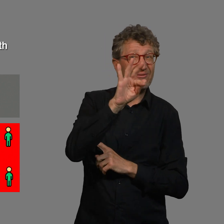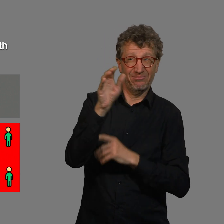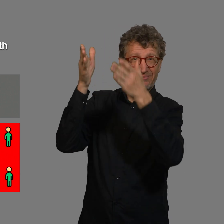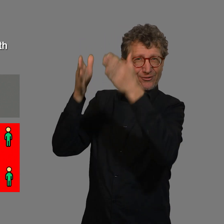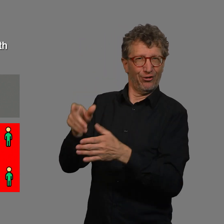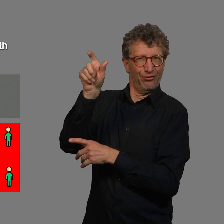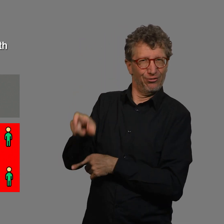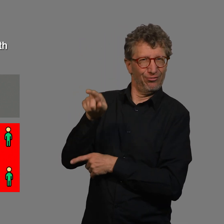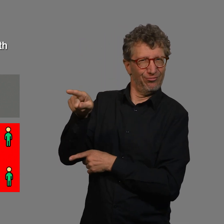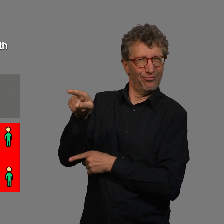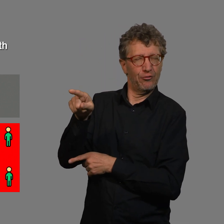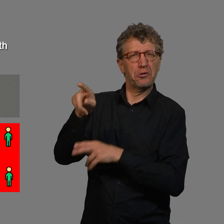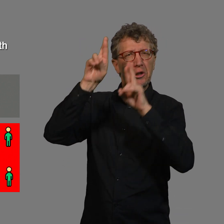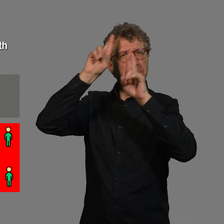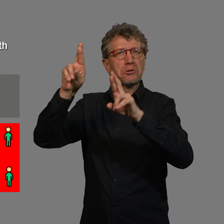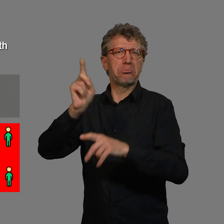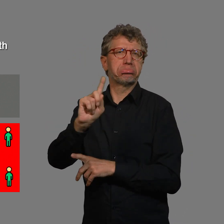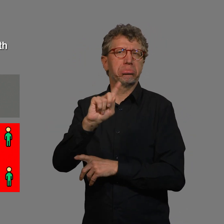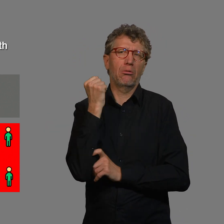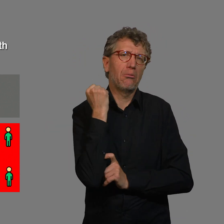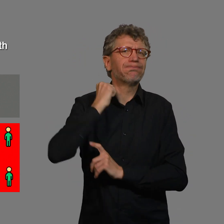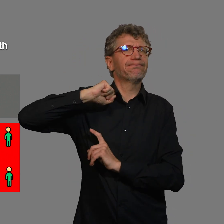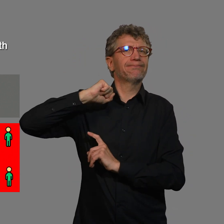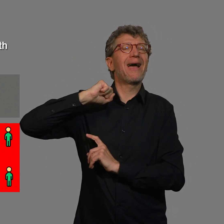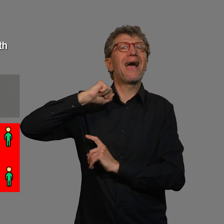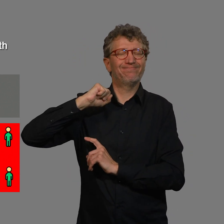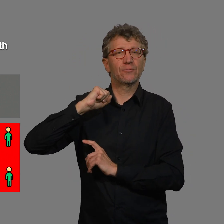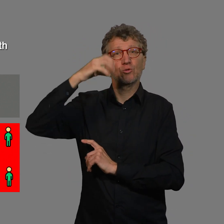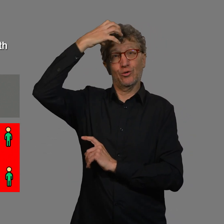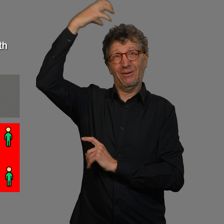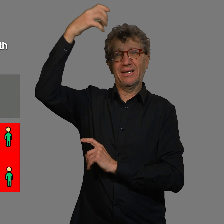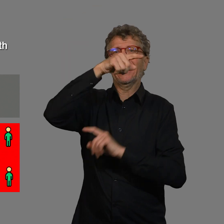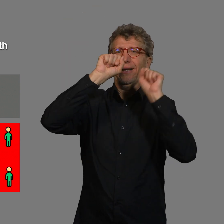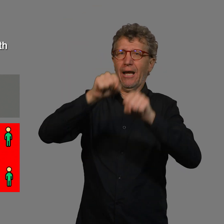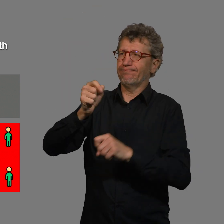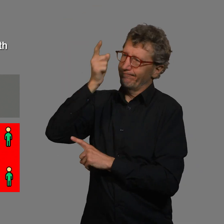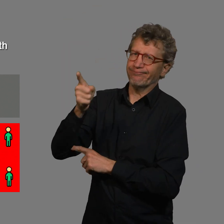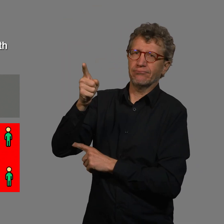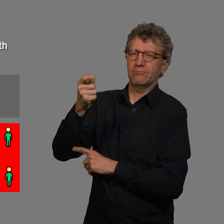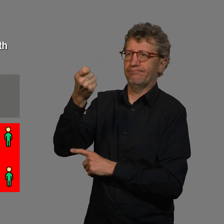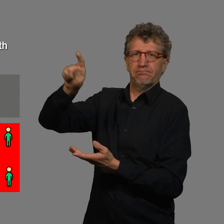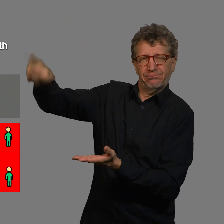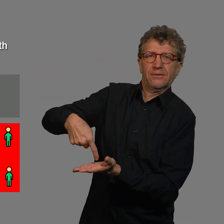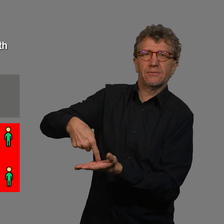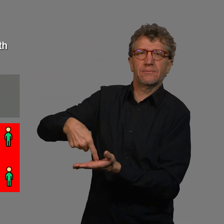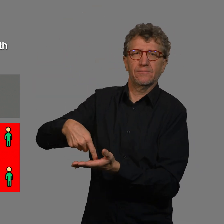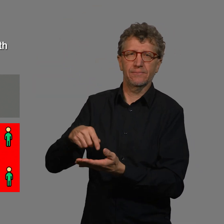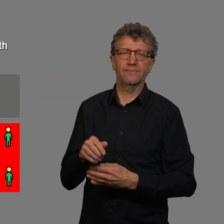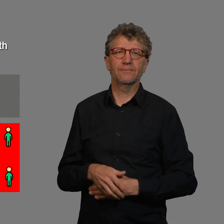Anyone not complying with this rule will be fined.